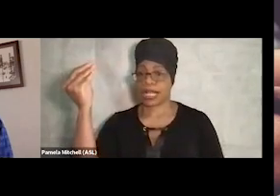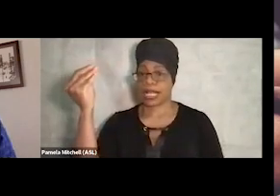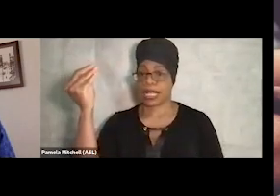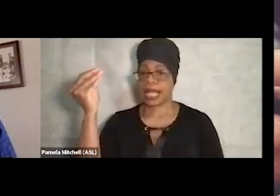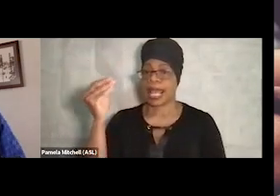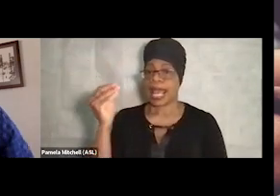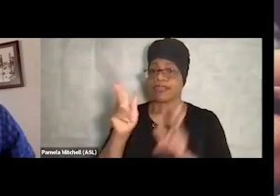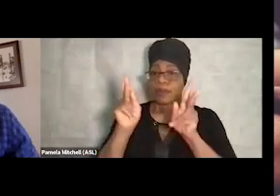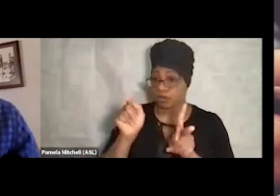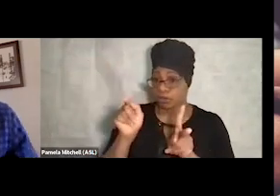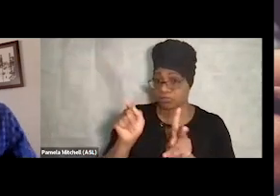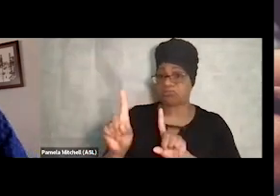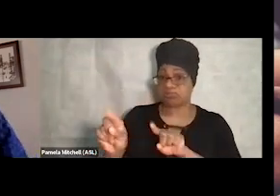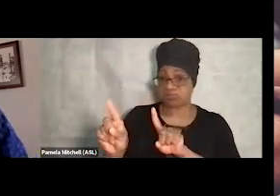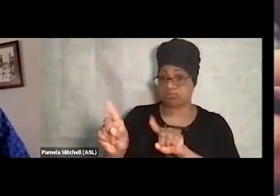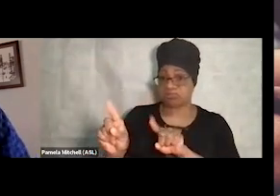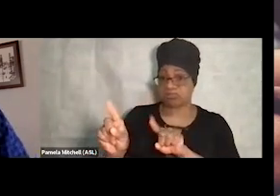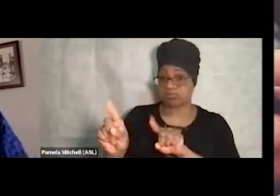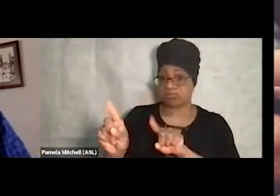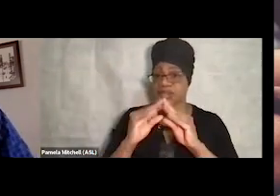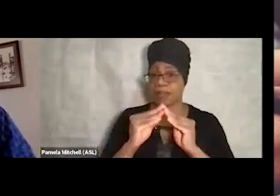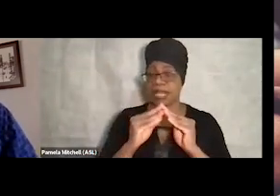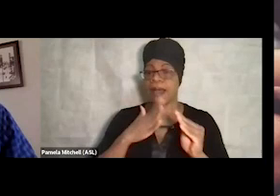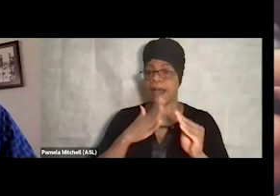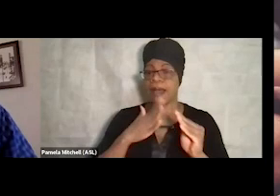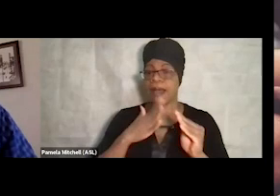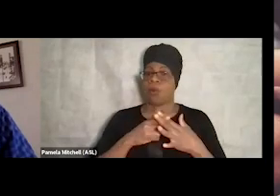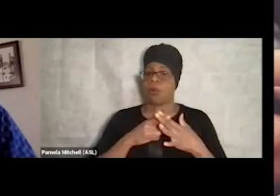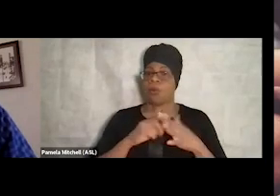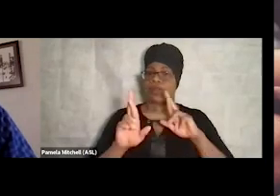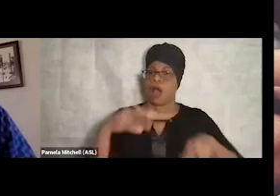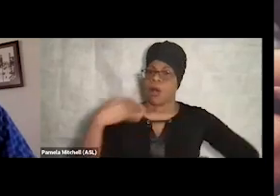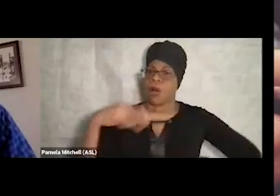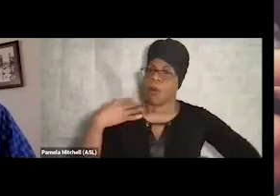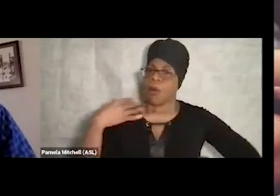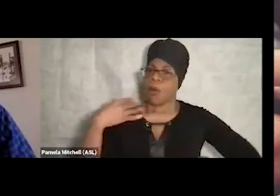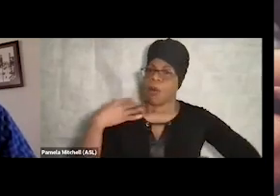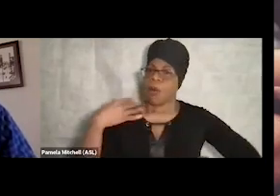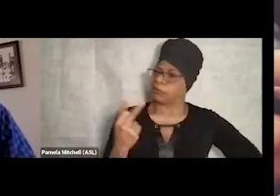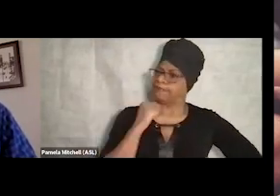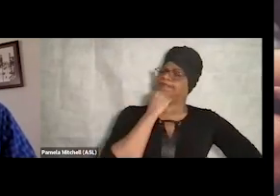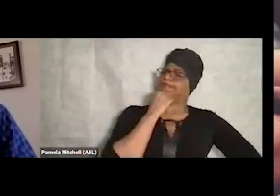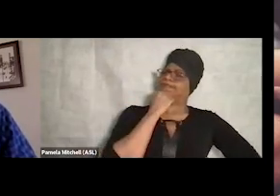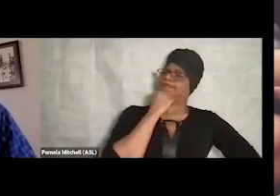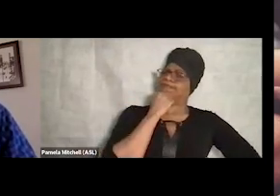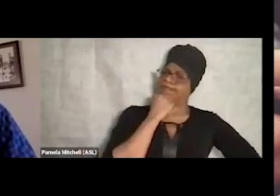and my initial reaction is, "Oh boy, it's just he and I. There's no guests.